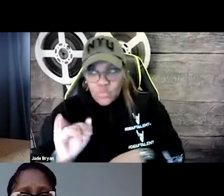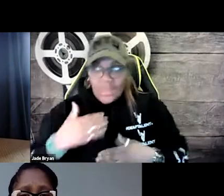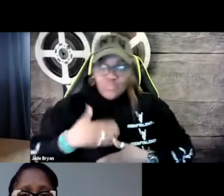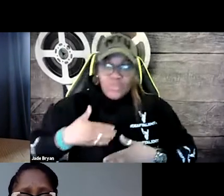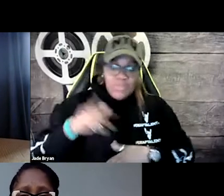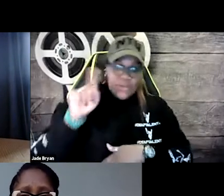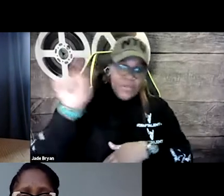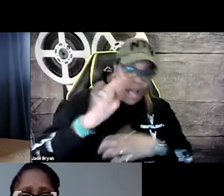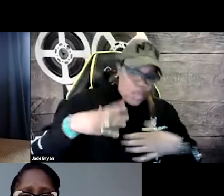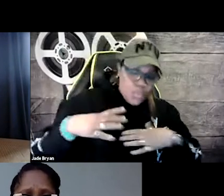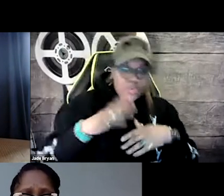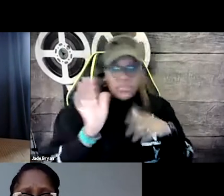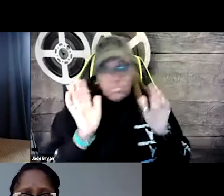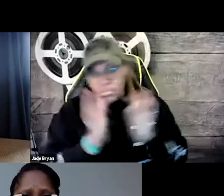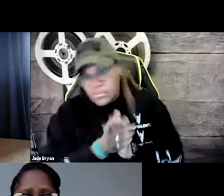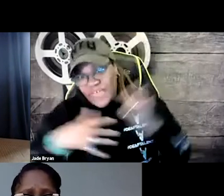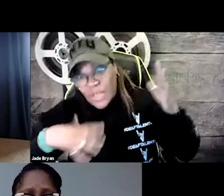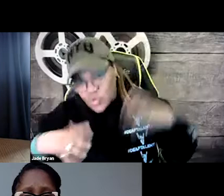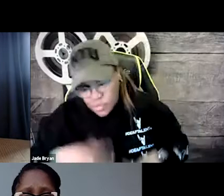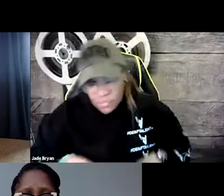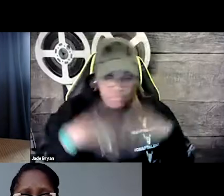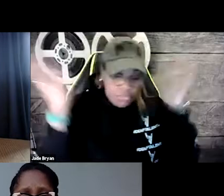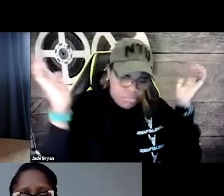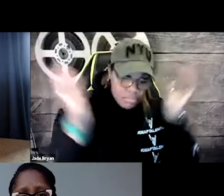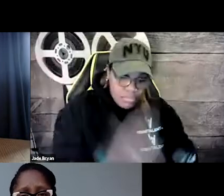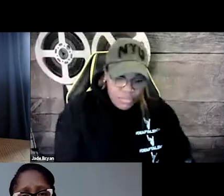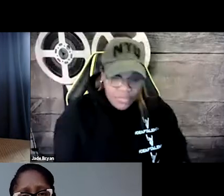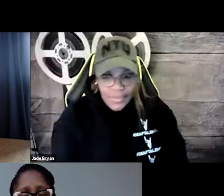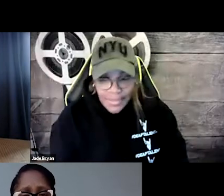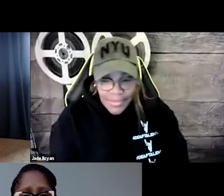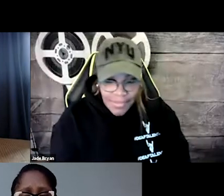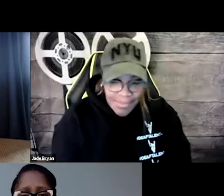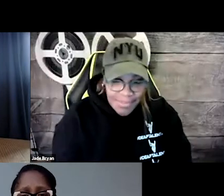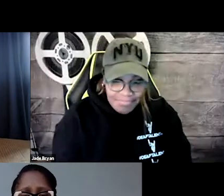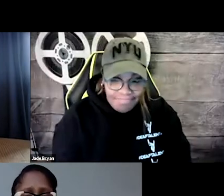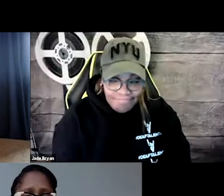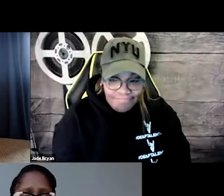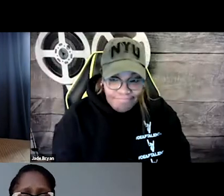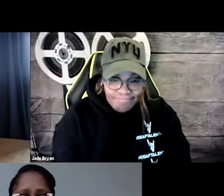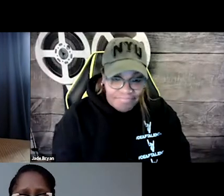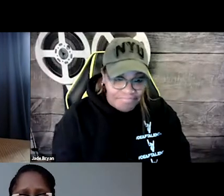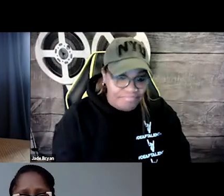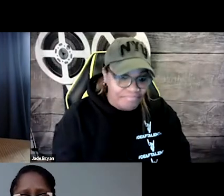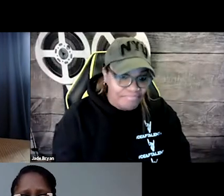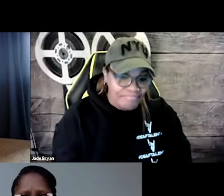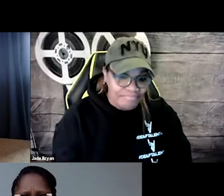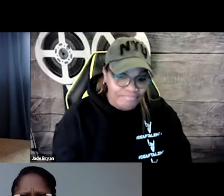And not just in music, but in film, too, working with sound engineers and wardrobe. It's all a big process.